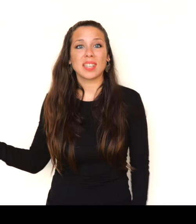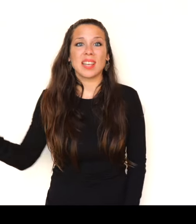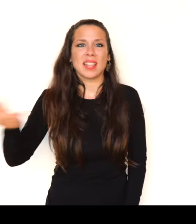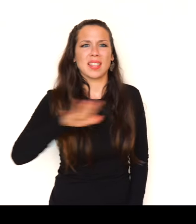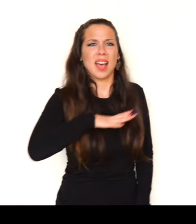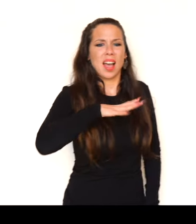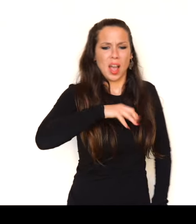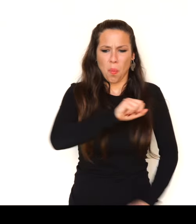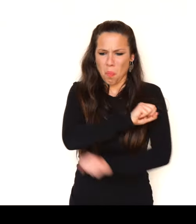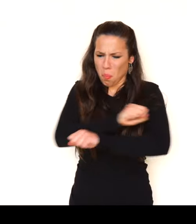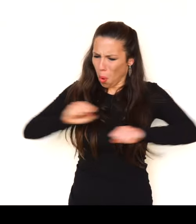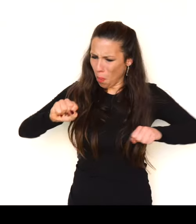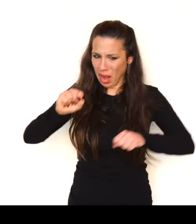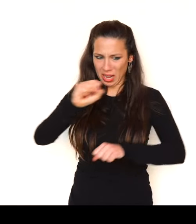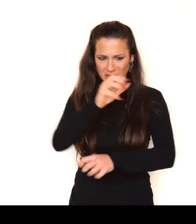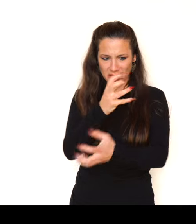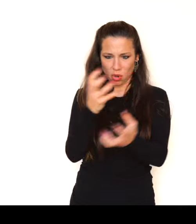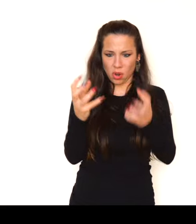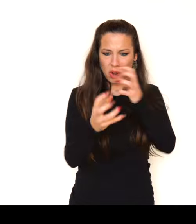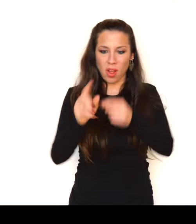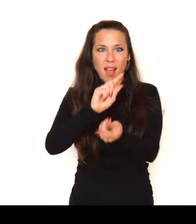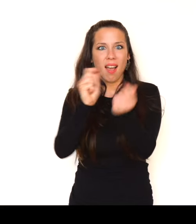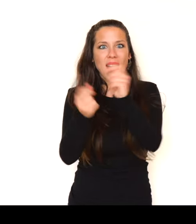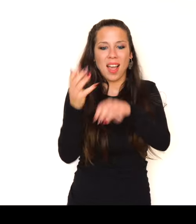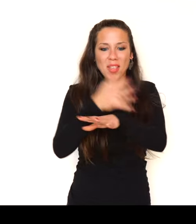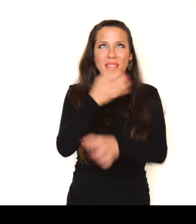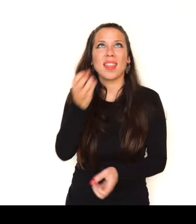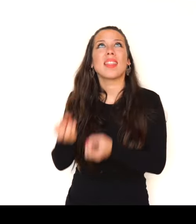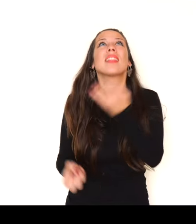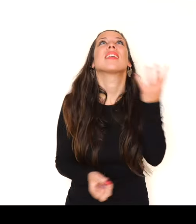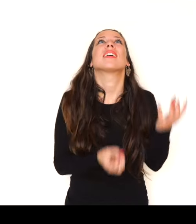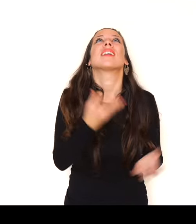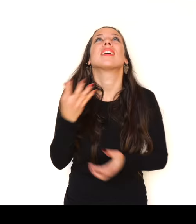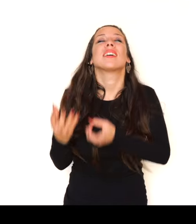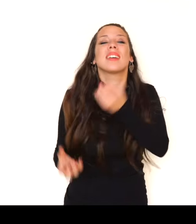bombs would be used for juggling (Enough violence against women)